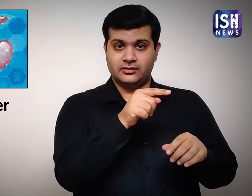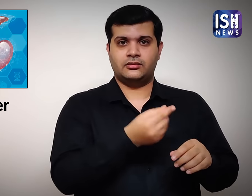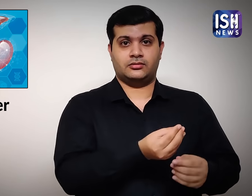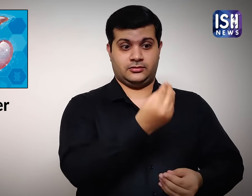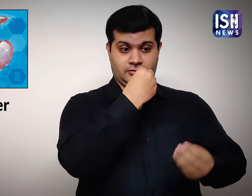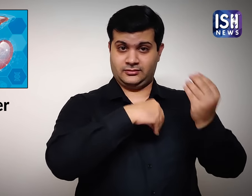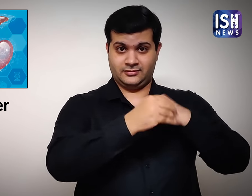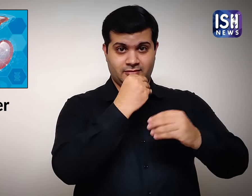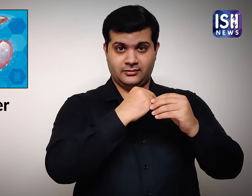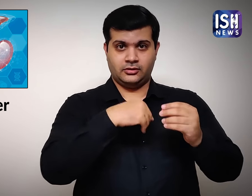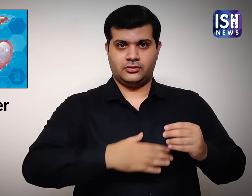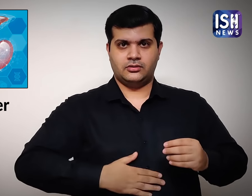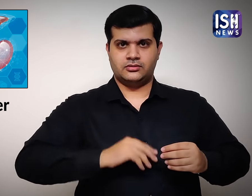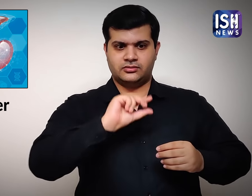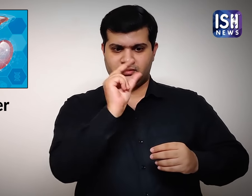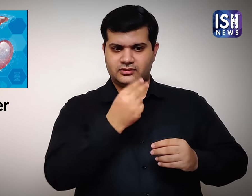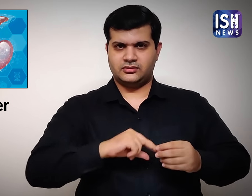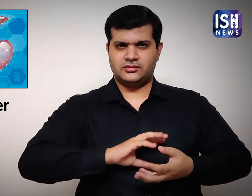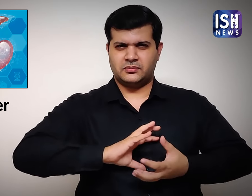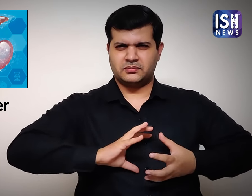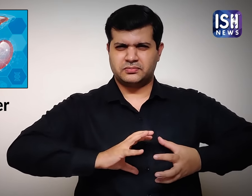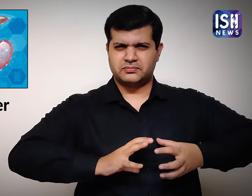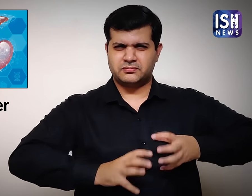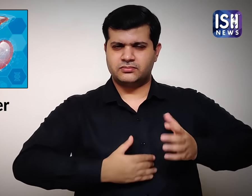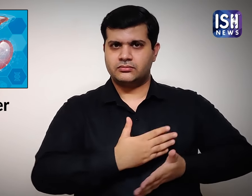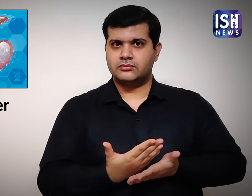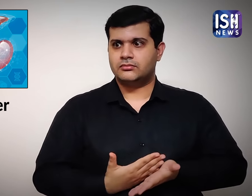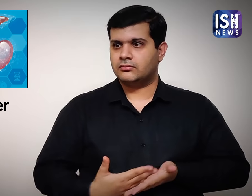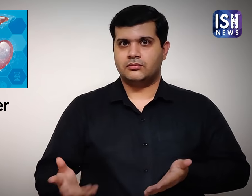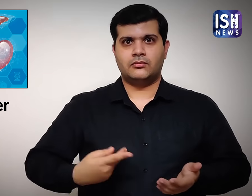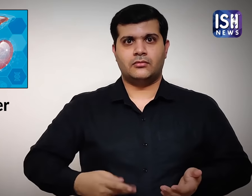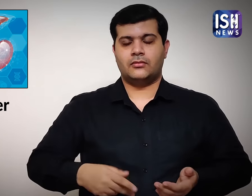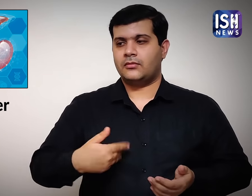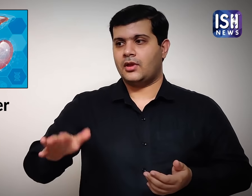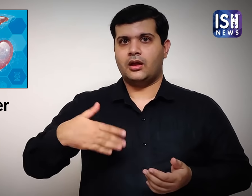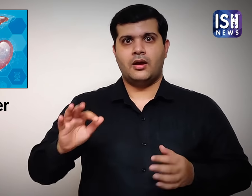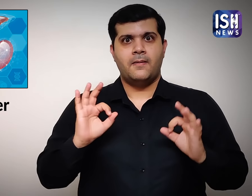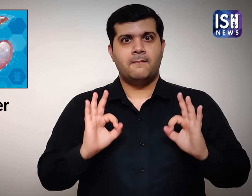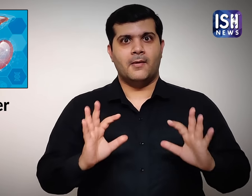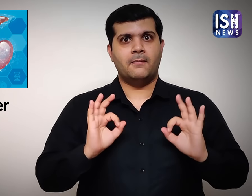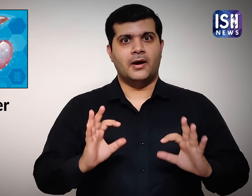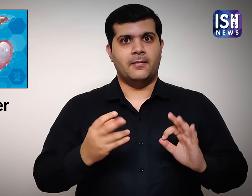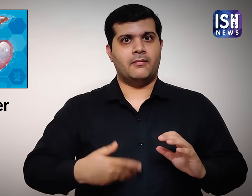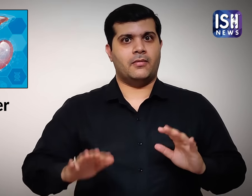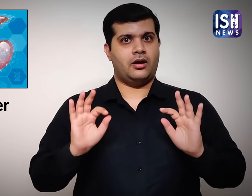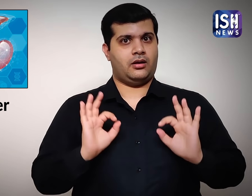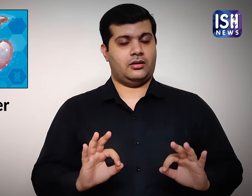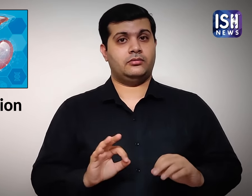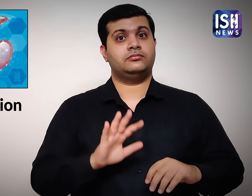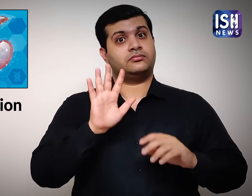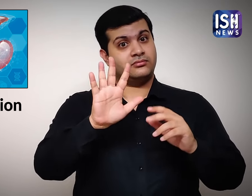These help in digestion, prevent constipation and ease bowel movements.